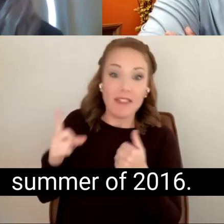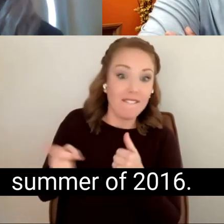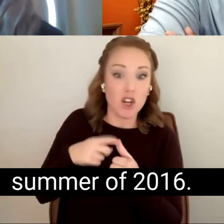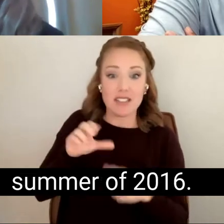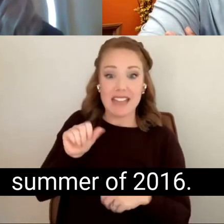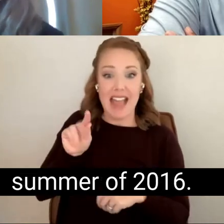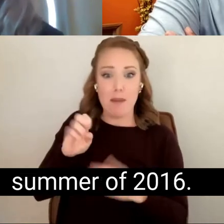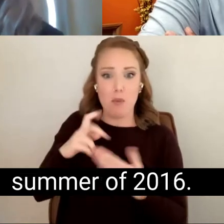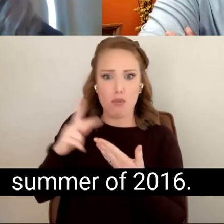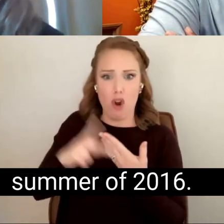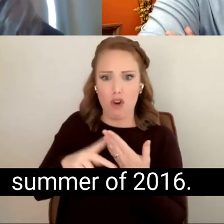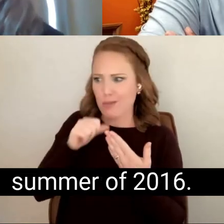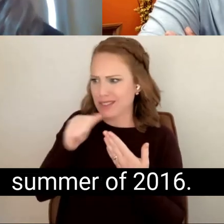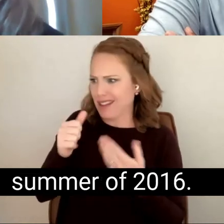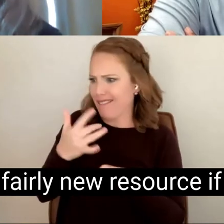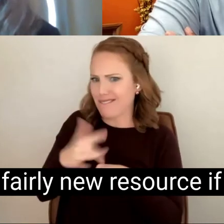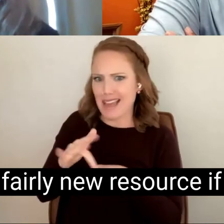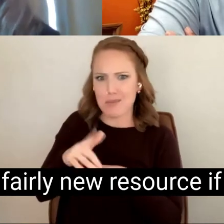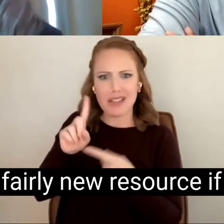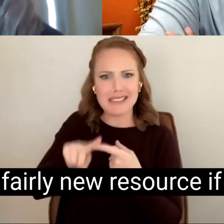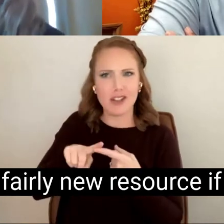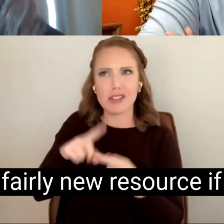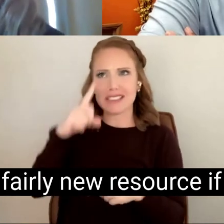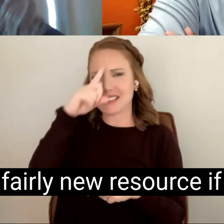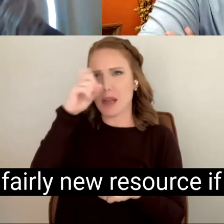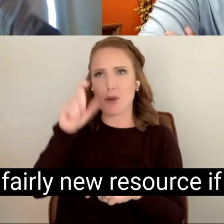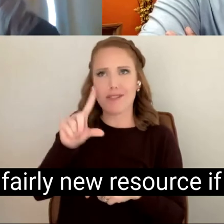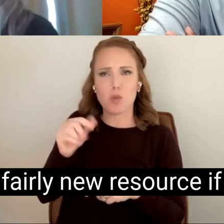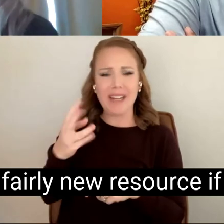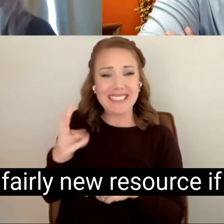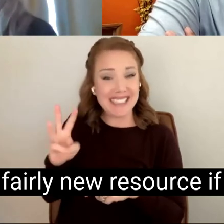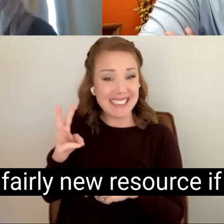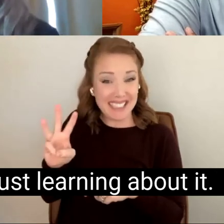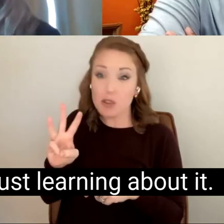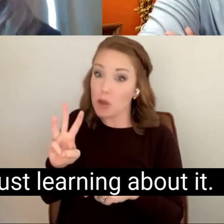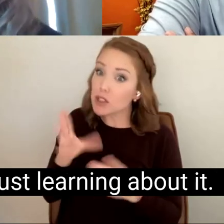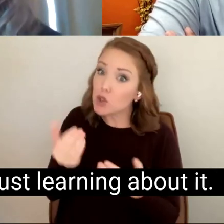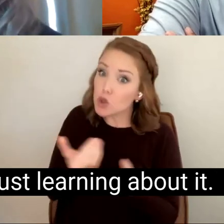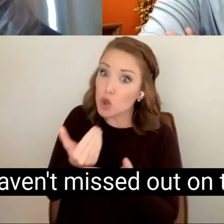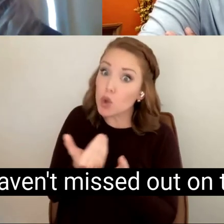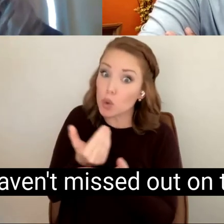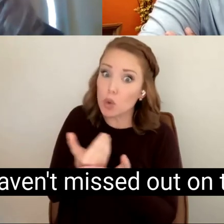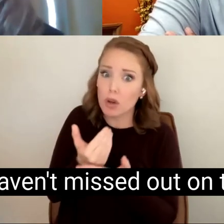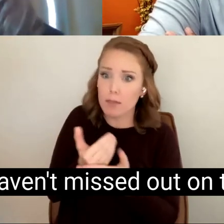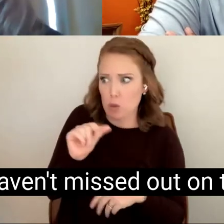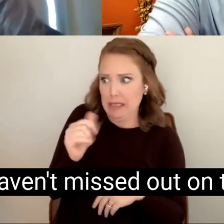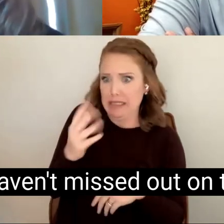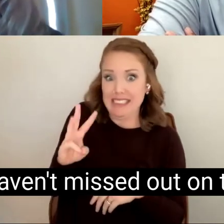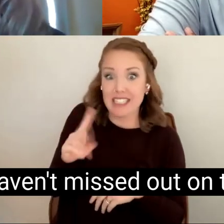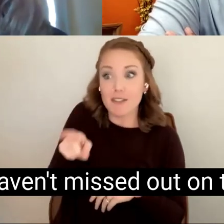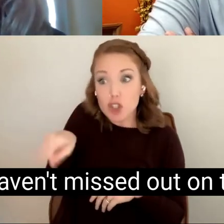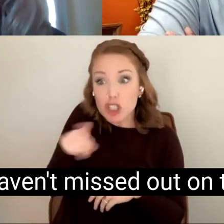summer of 2016. So it's a fairly new resource if you're just learning about it. Now you haven't missed out on too many